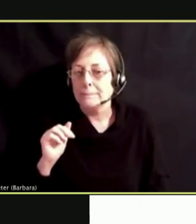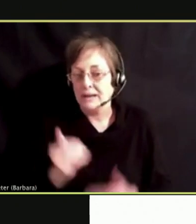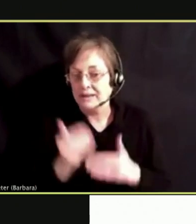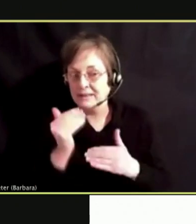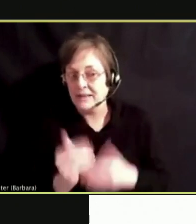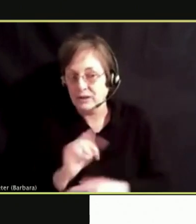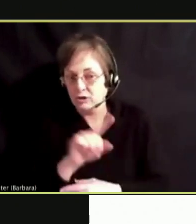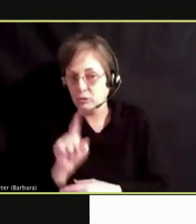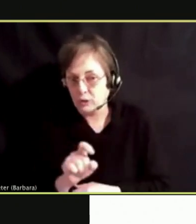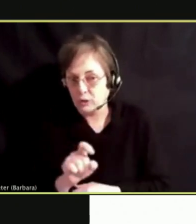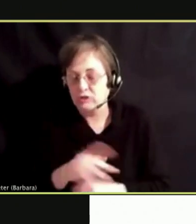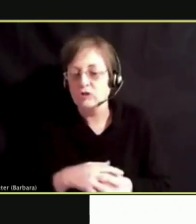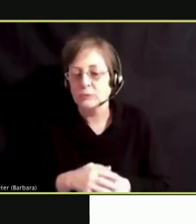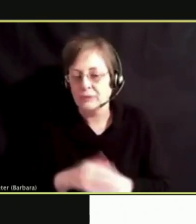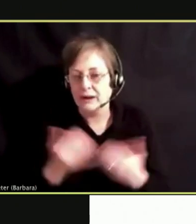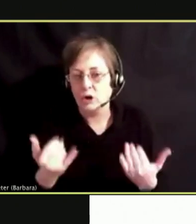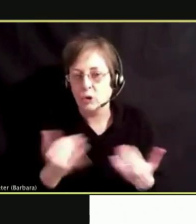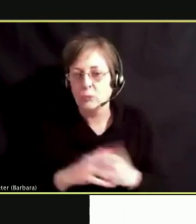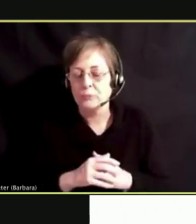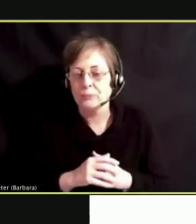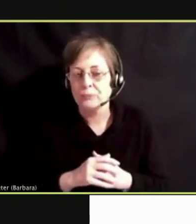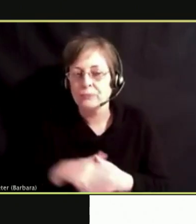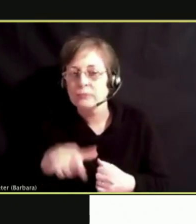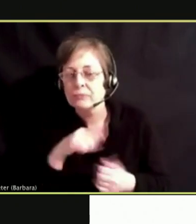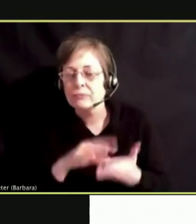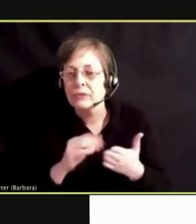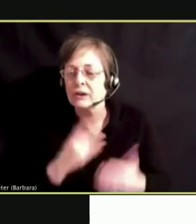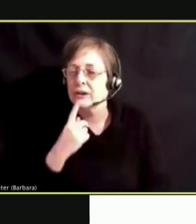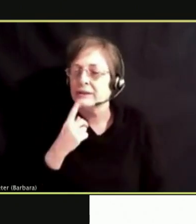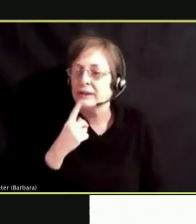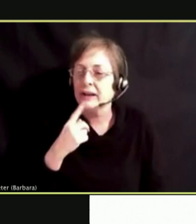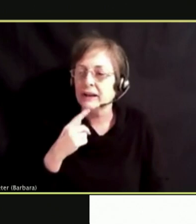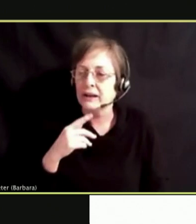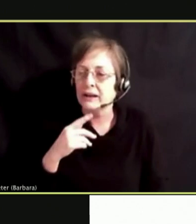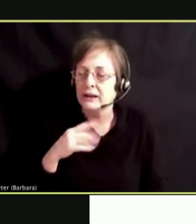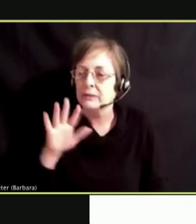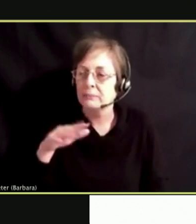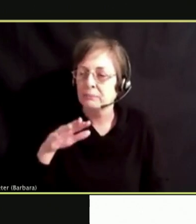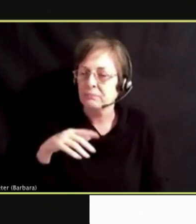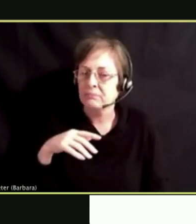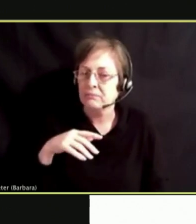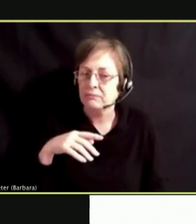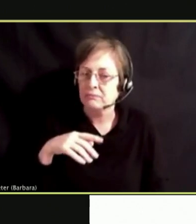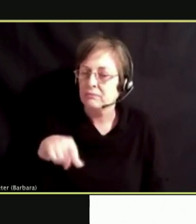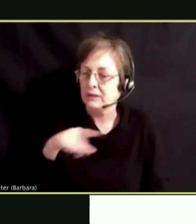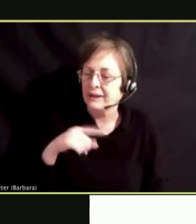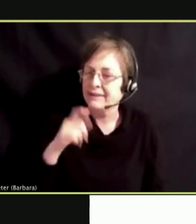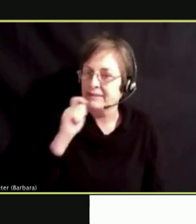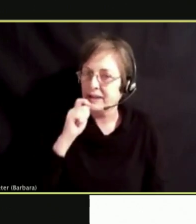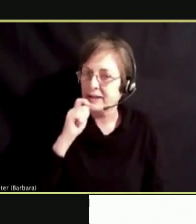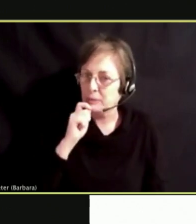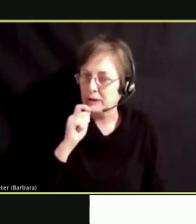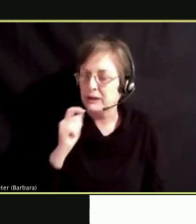BECAUSE WE HAVE STUDENTS WHO SAY OFTEN THAT THEY ARE VAPING THE FLAVOR ONLY WERE THEY